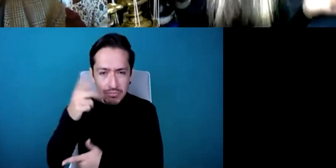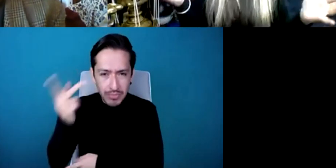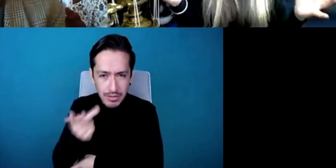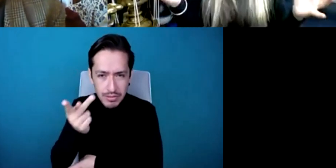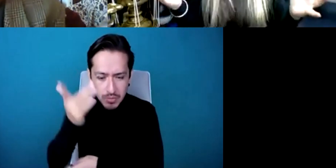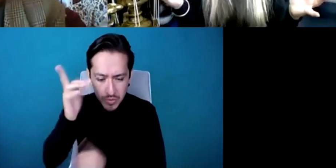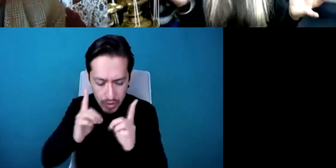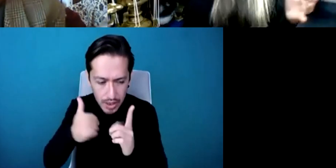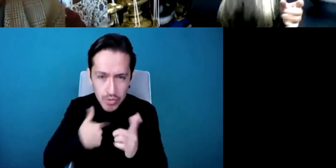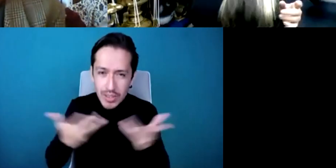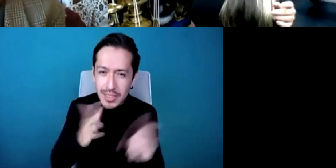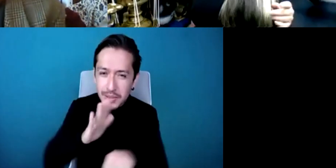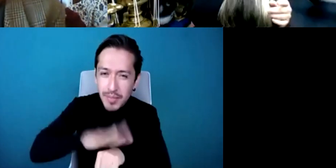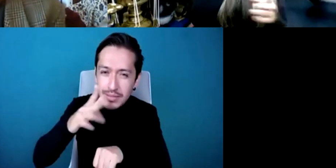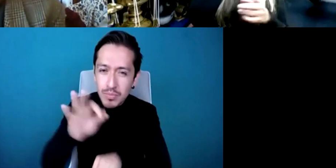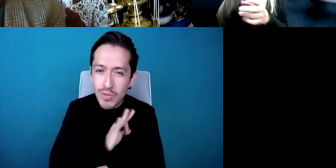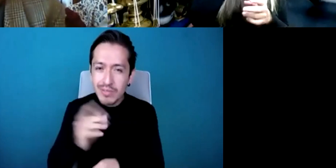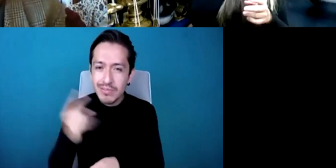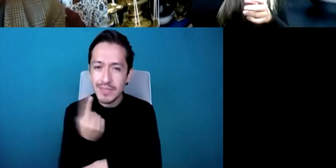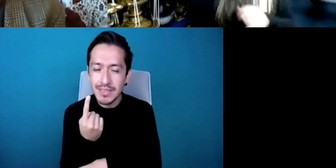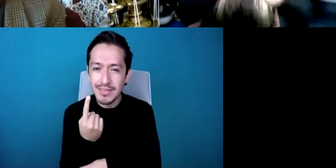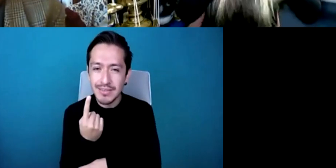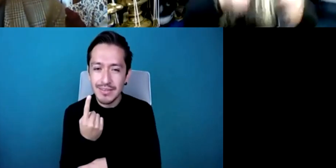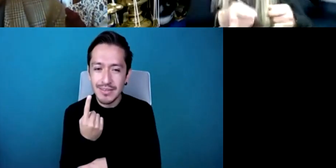thought o , or I thought that's interesting I'm not sure about that I'll give it a go